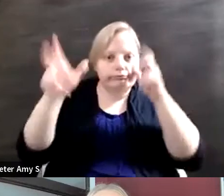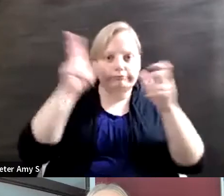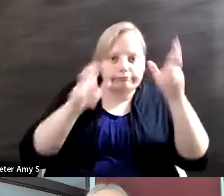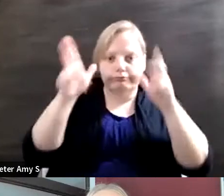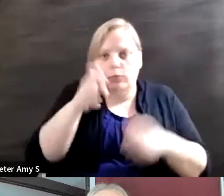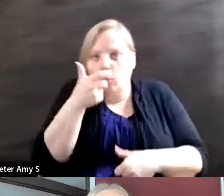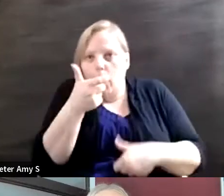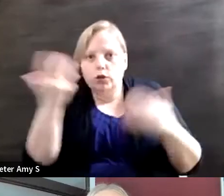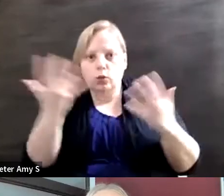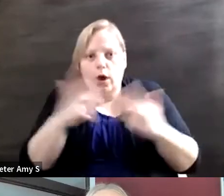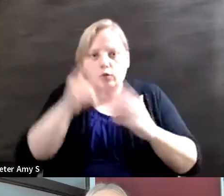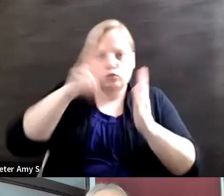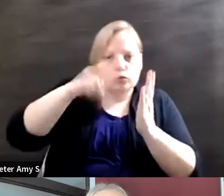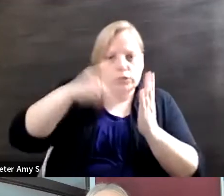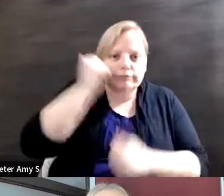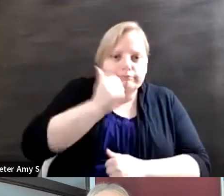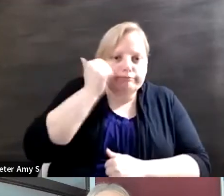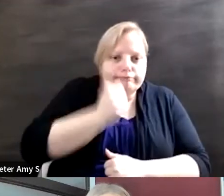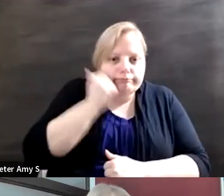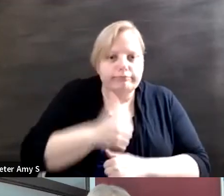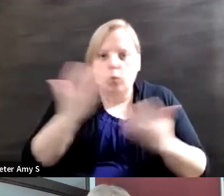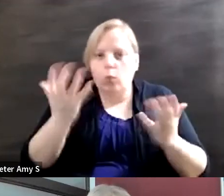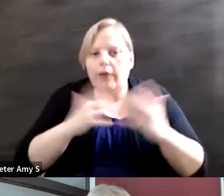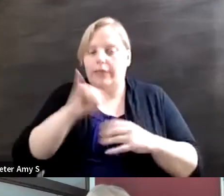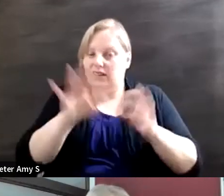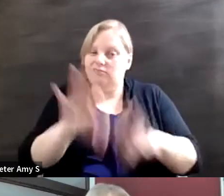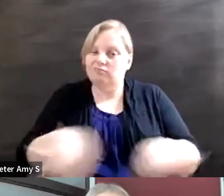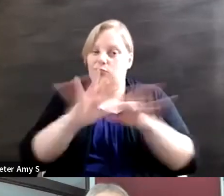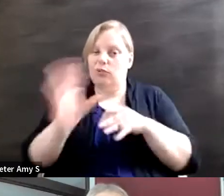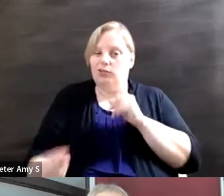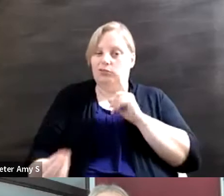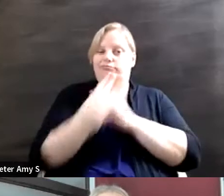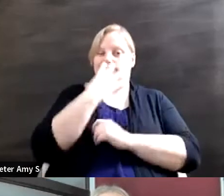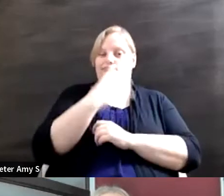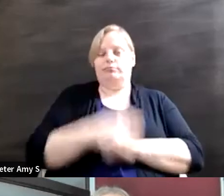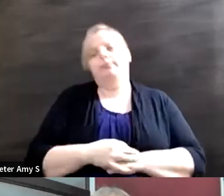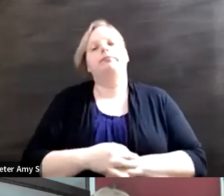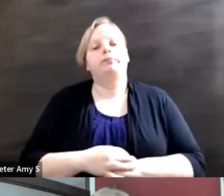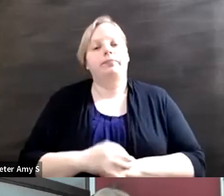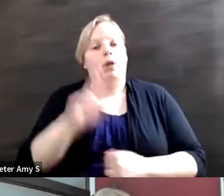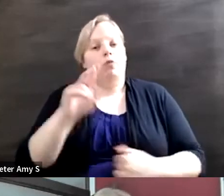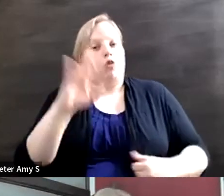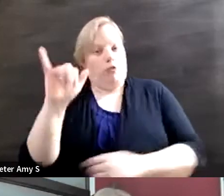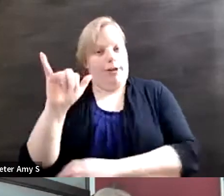and and reading on a daily basis. I love that and that actually leads us to our audience questions